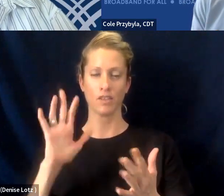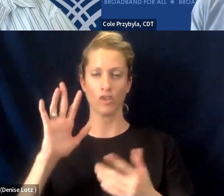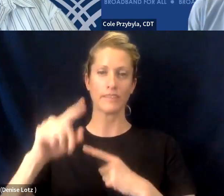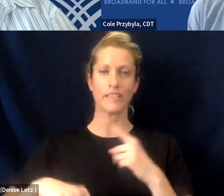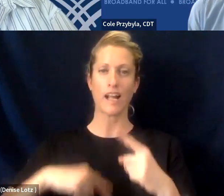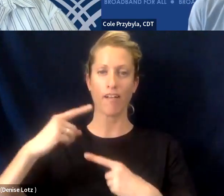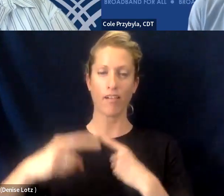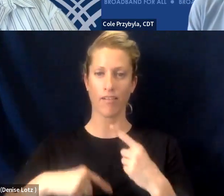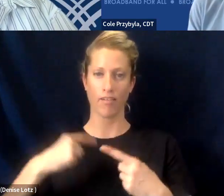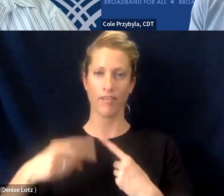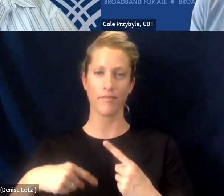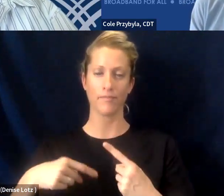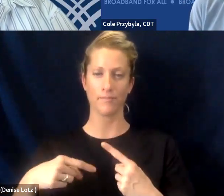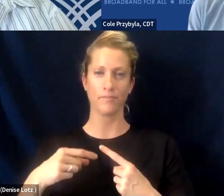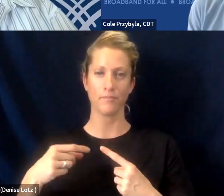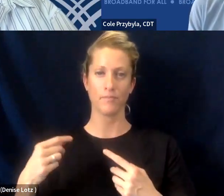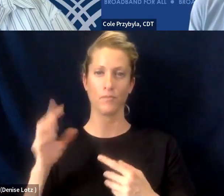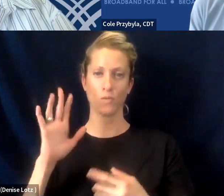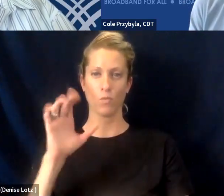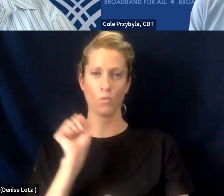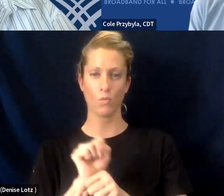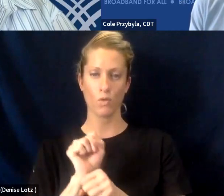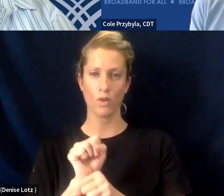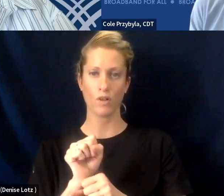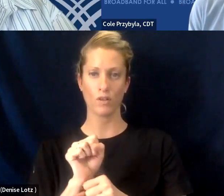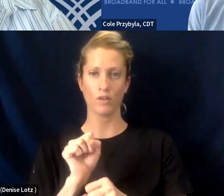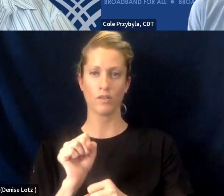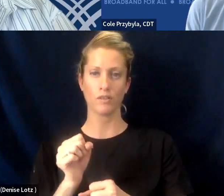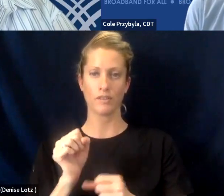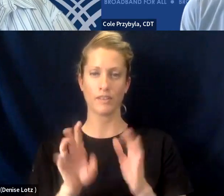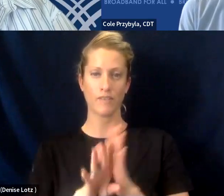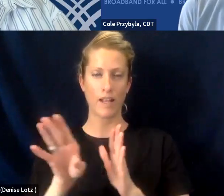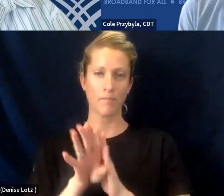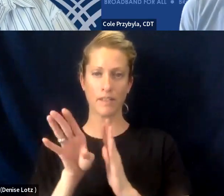that your work and workforce and that kind of development and digital equity has, where